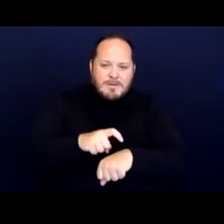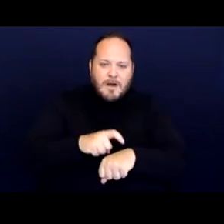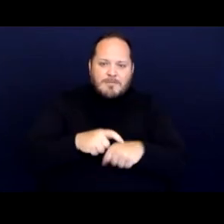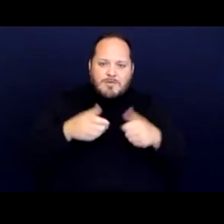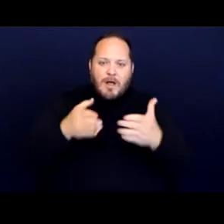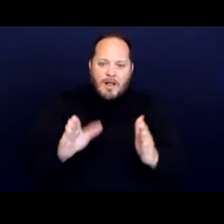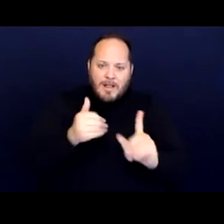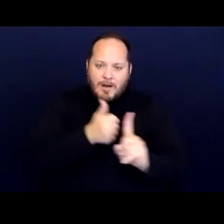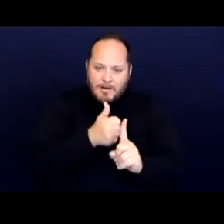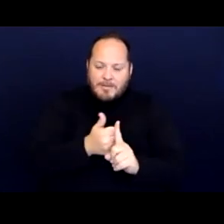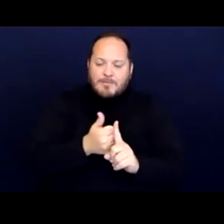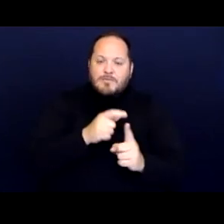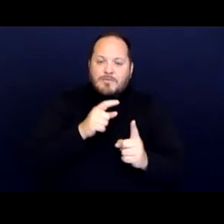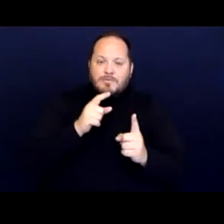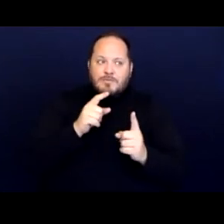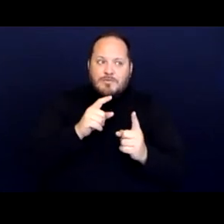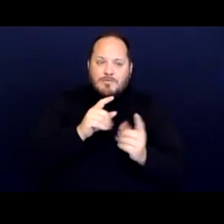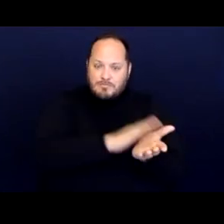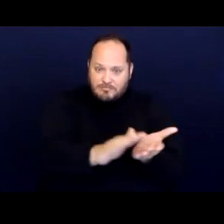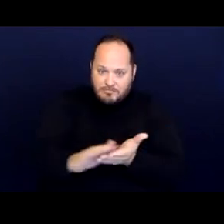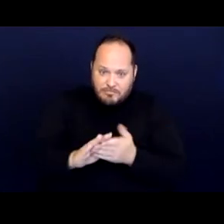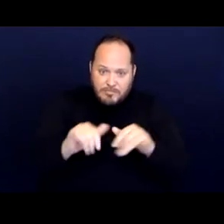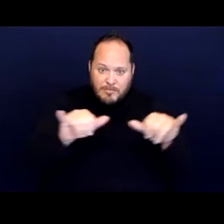to come into compliance with the ordinance.